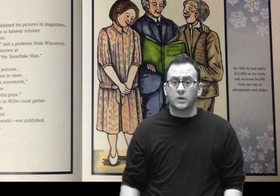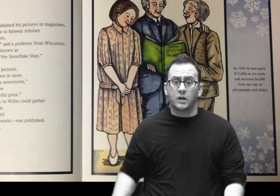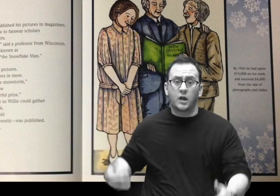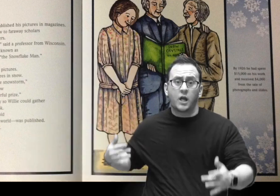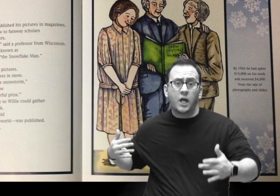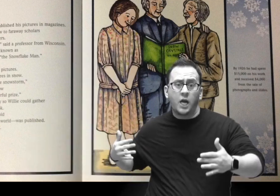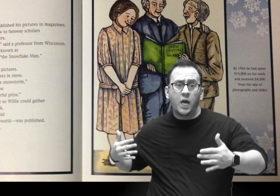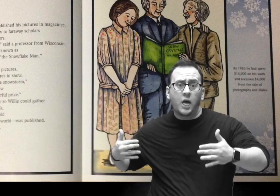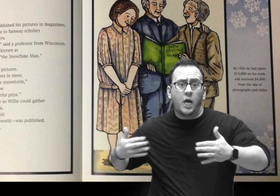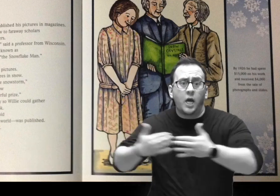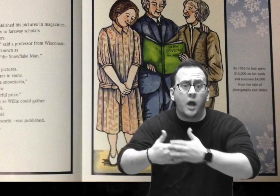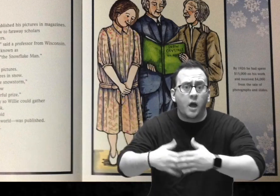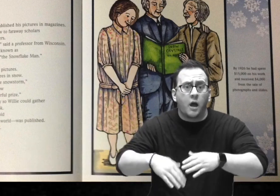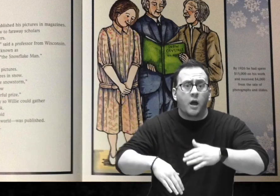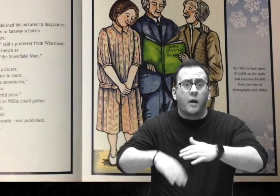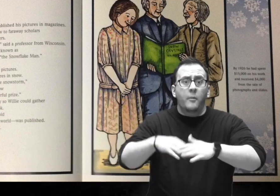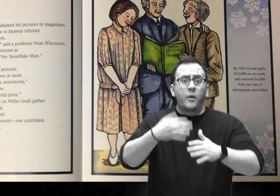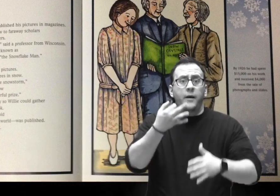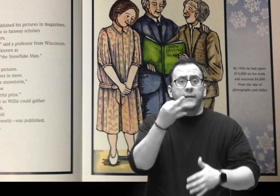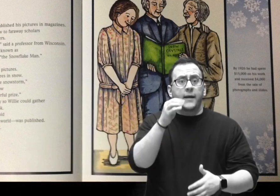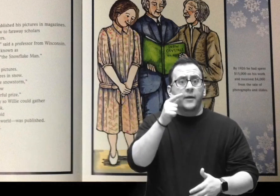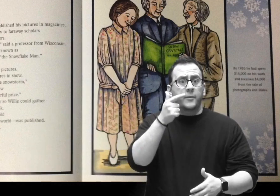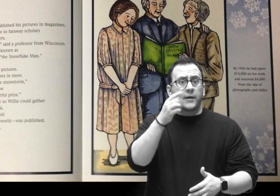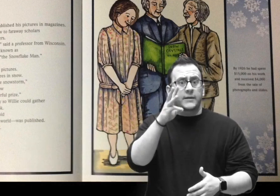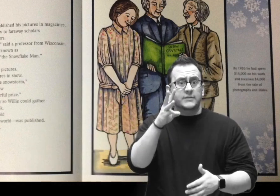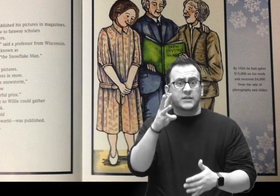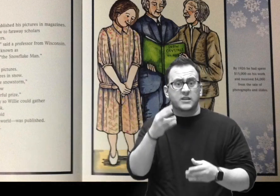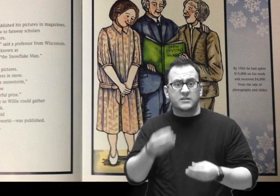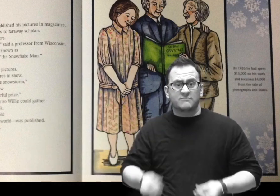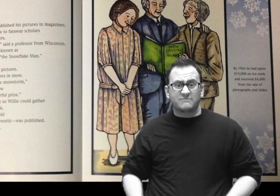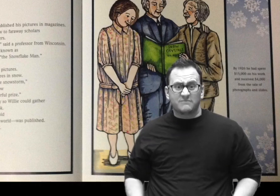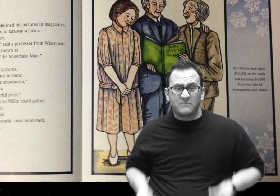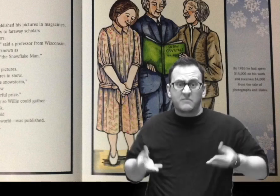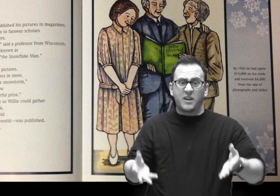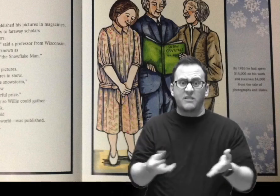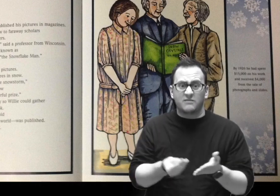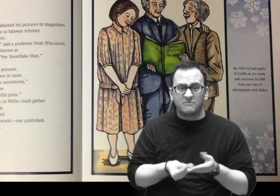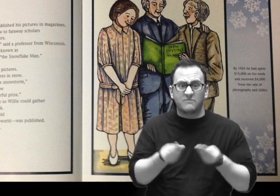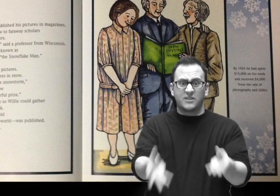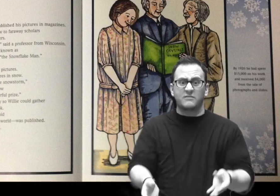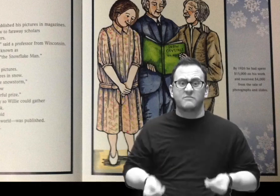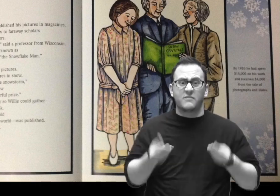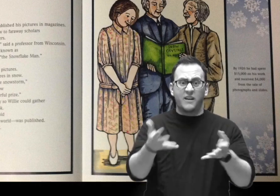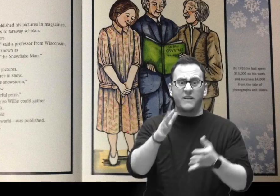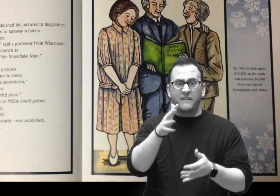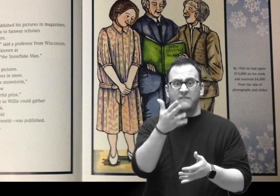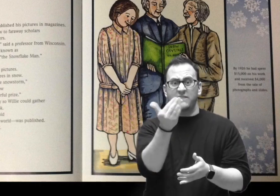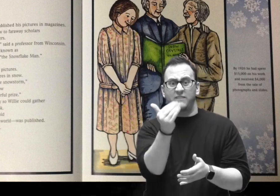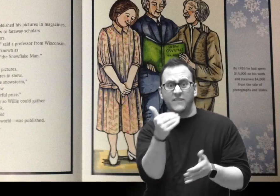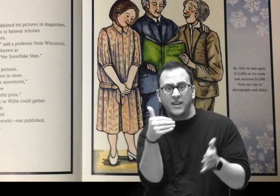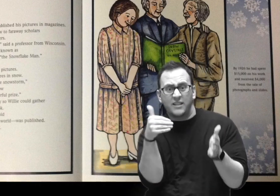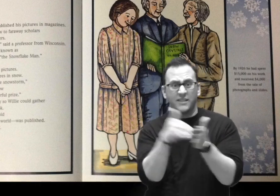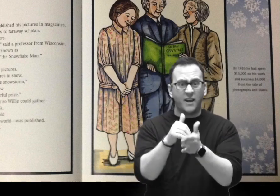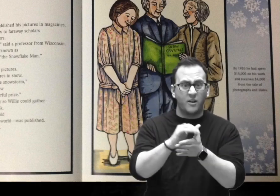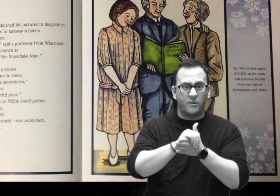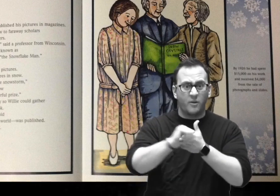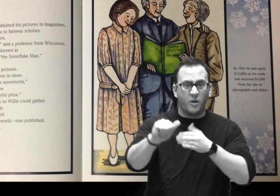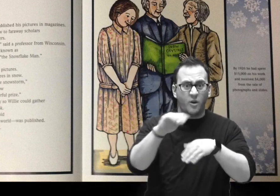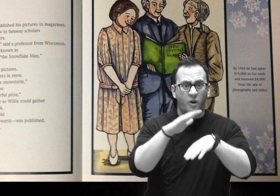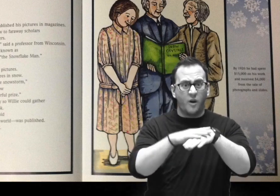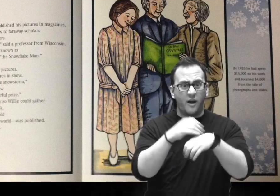Right Panel: By 1926 he had spent $15,000 on his work and received $4,000 from the sale of photographs and slides.